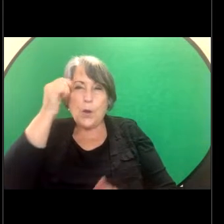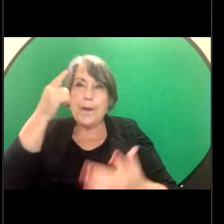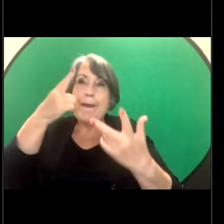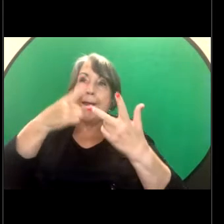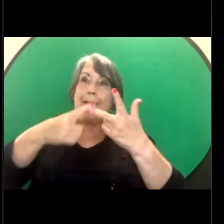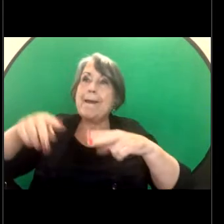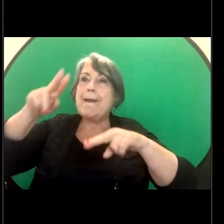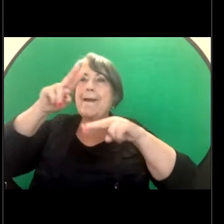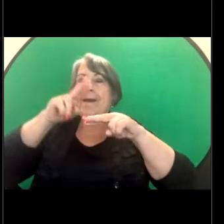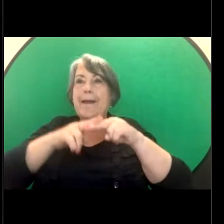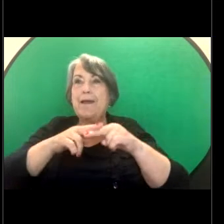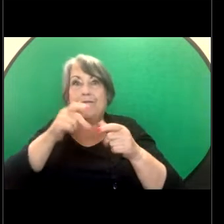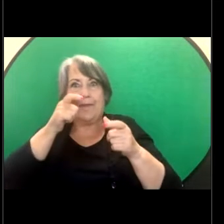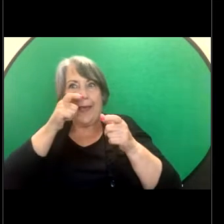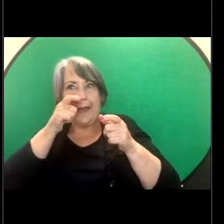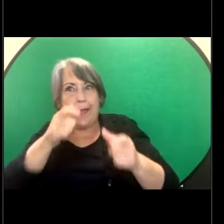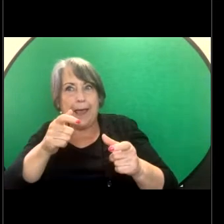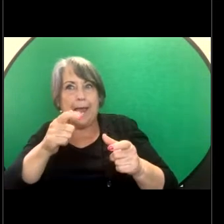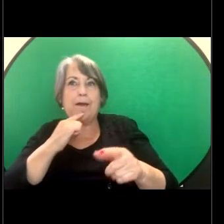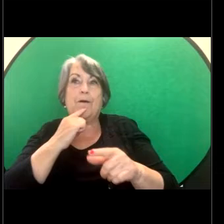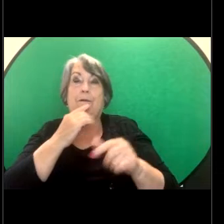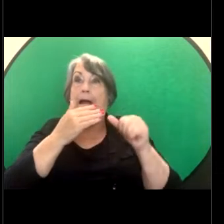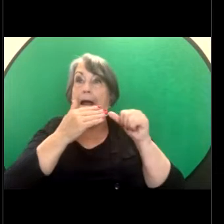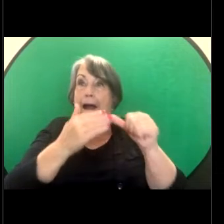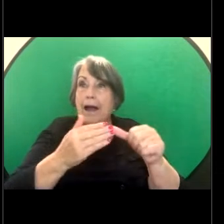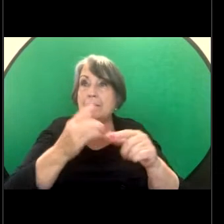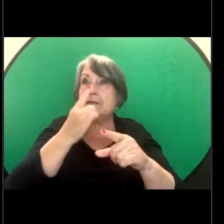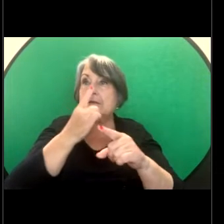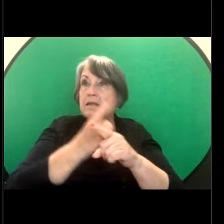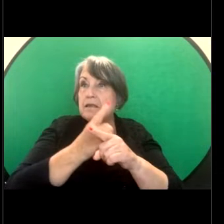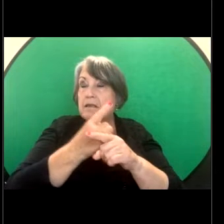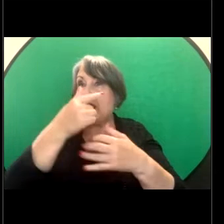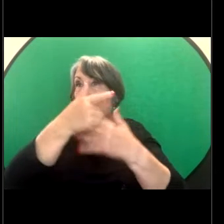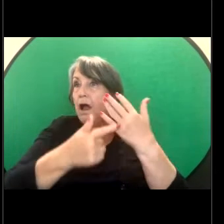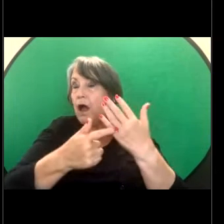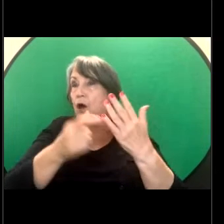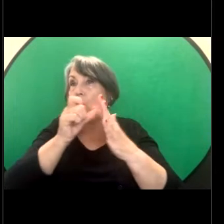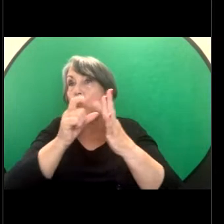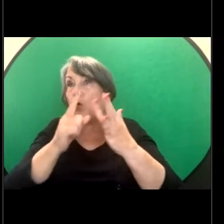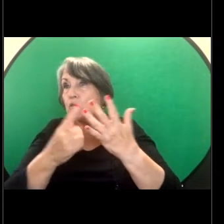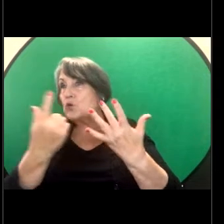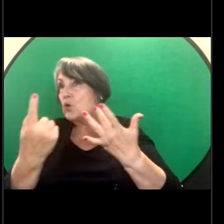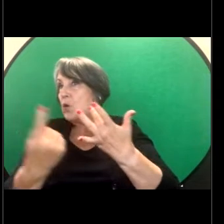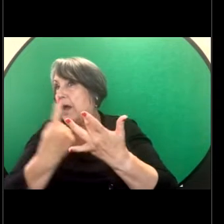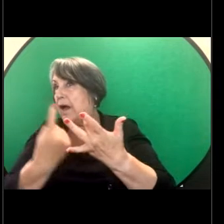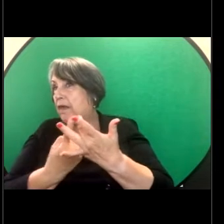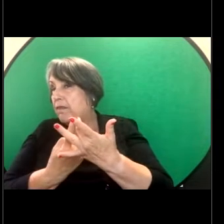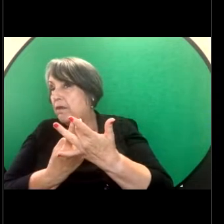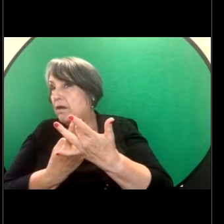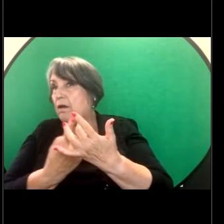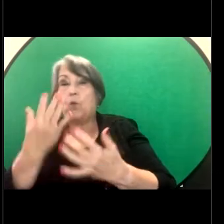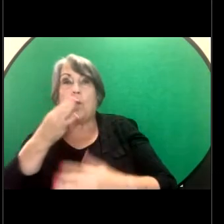carer said anything else or did anything else alongside that request for a date which is why